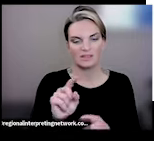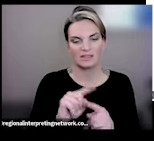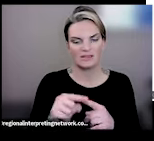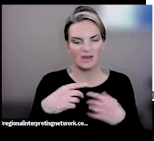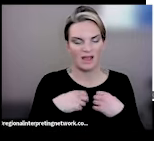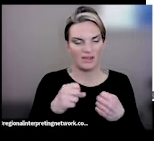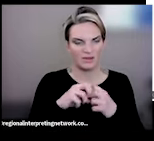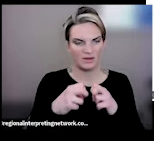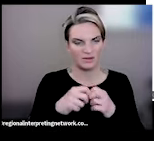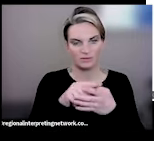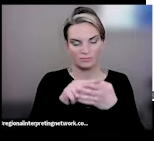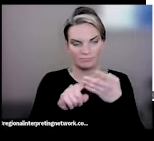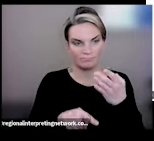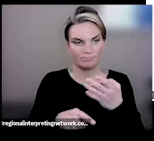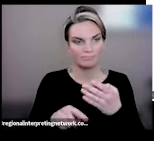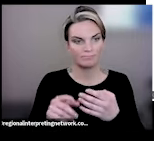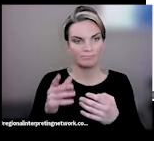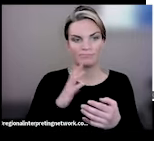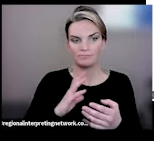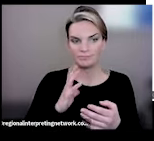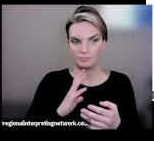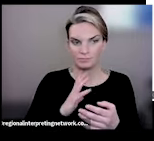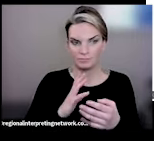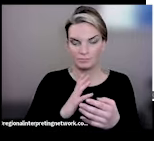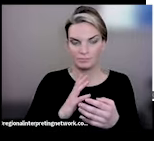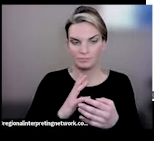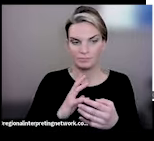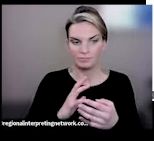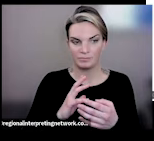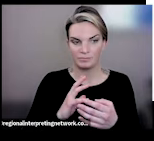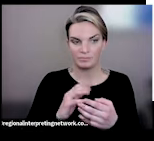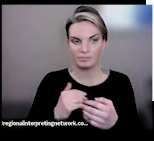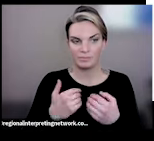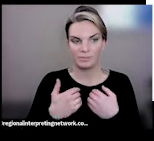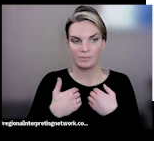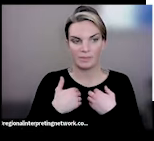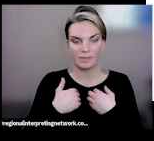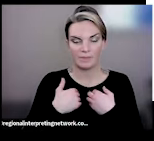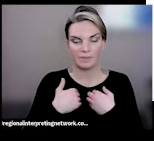really used to be given like a blanket statement of a list of foods that you were supposed to avoid,